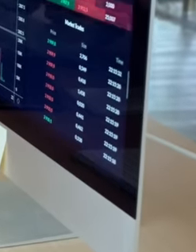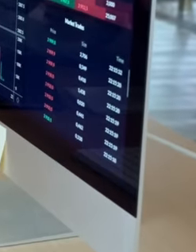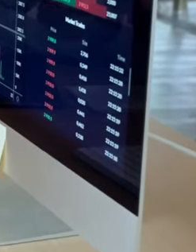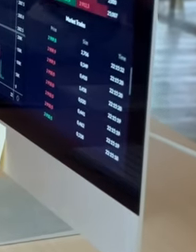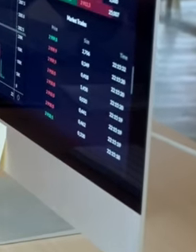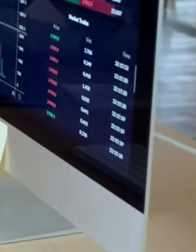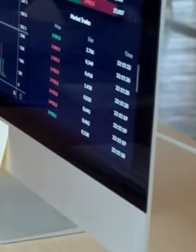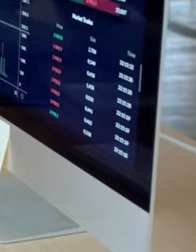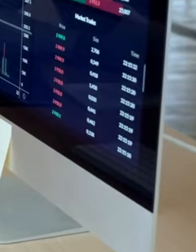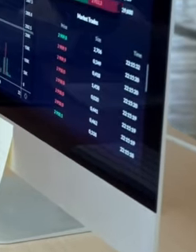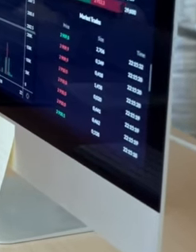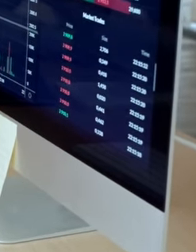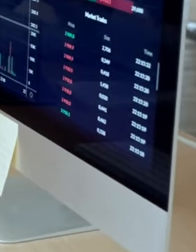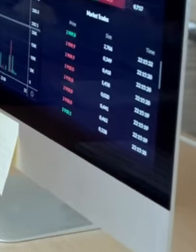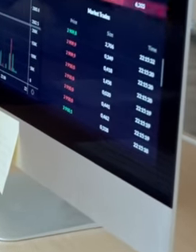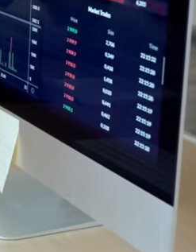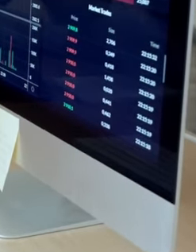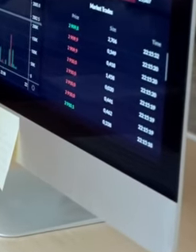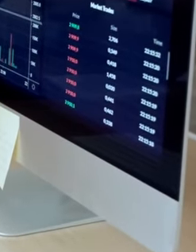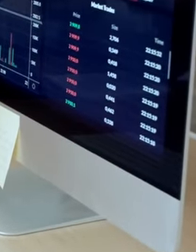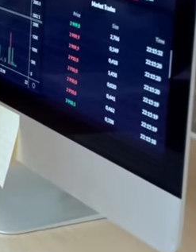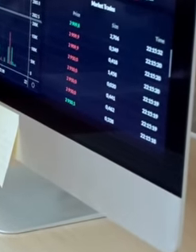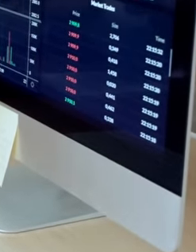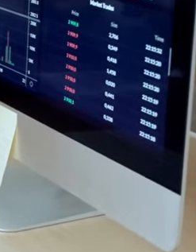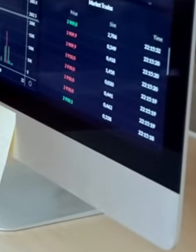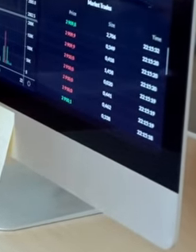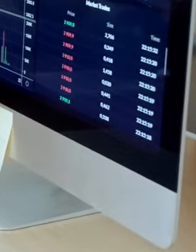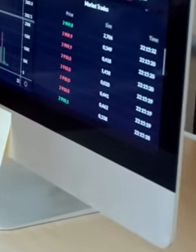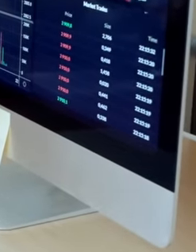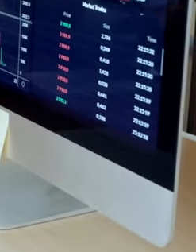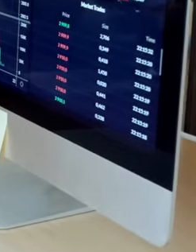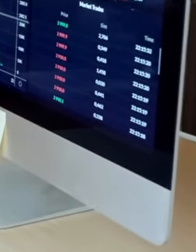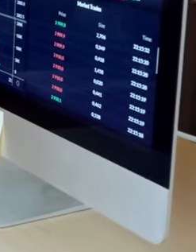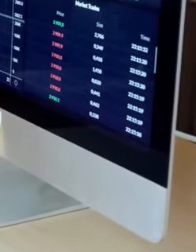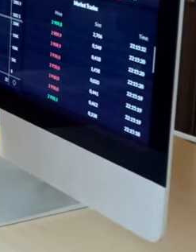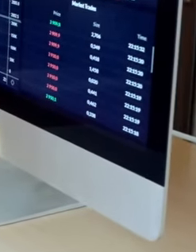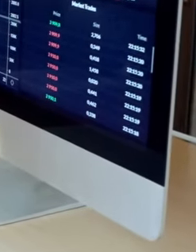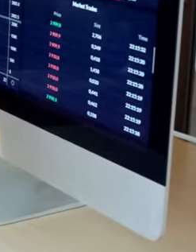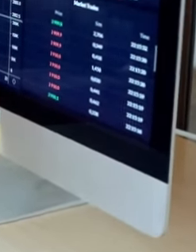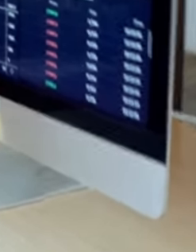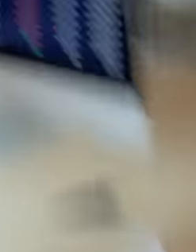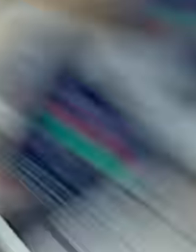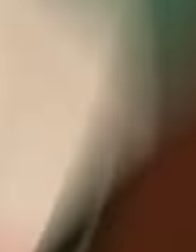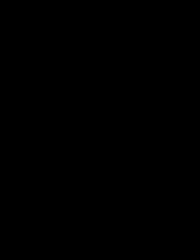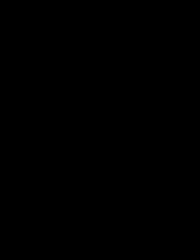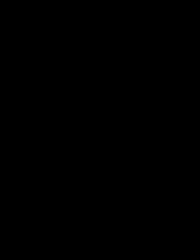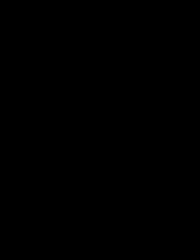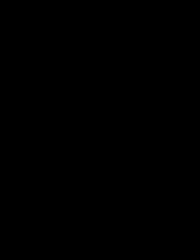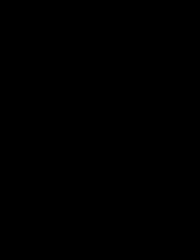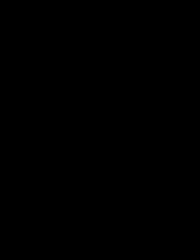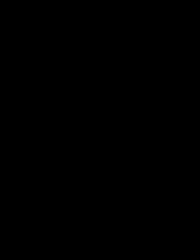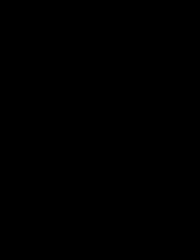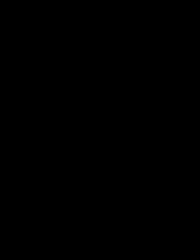go as the analysts and experts projected and now the Latino company is